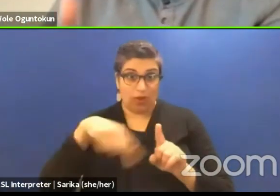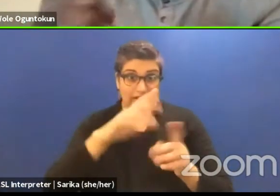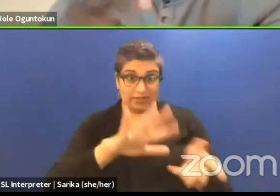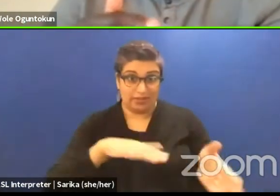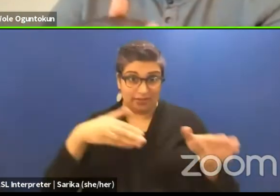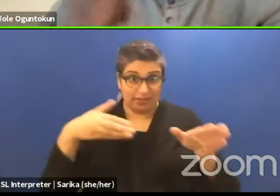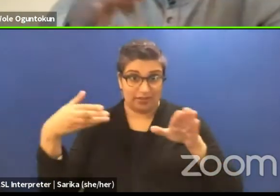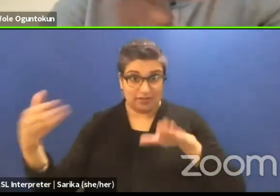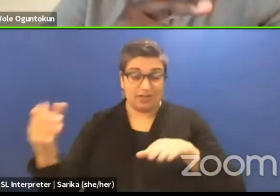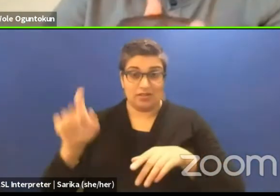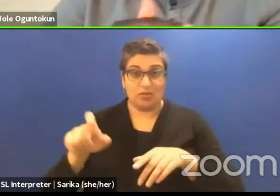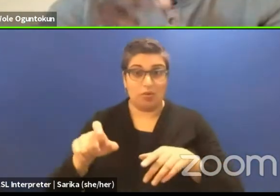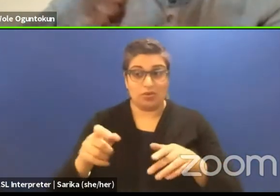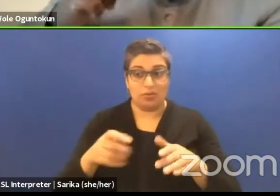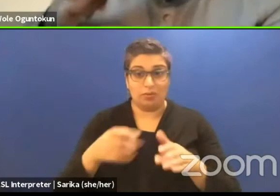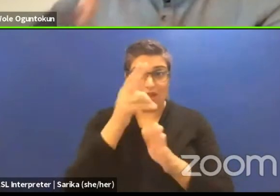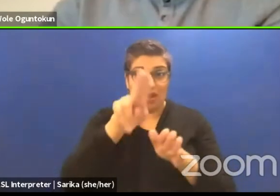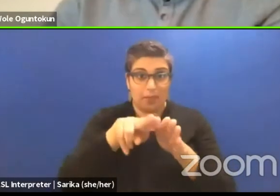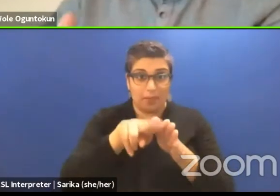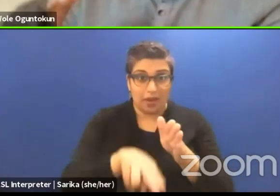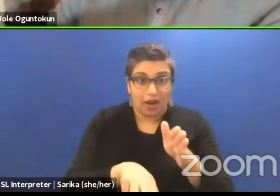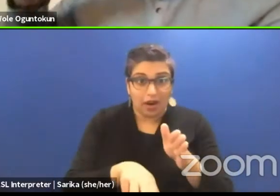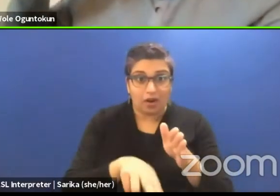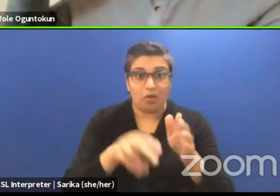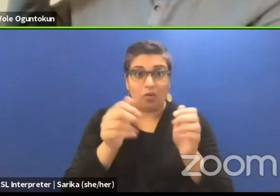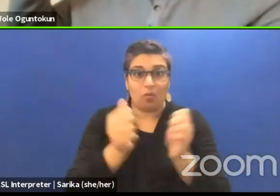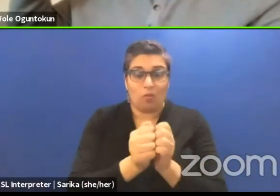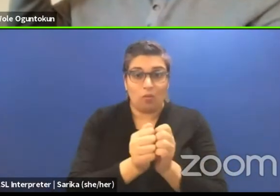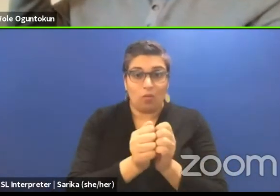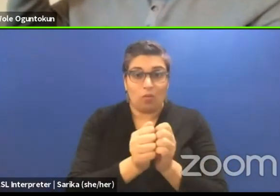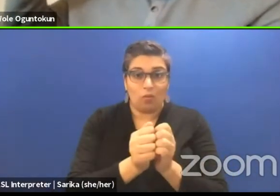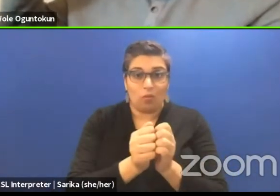is supposed to be buried with another high chieftain,